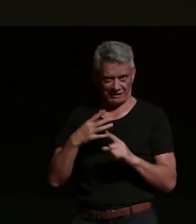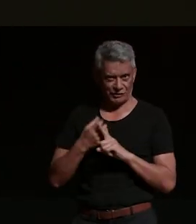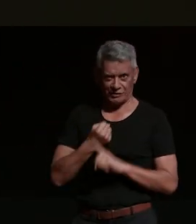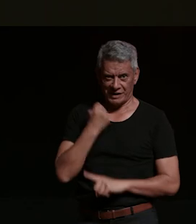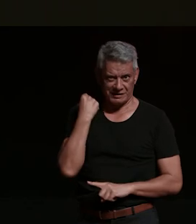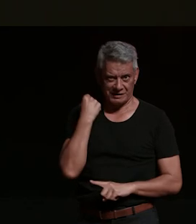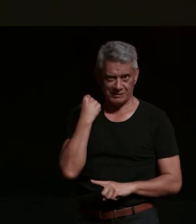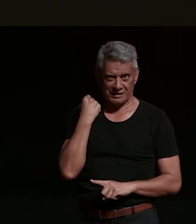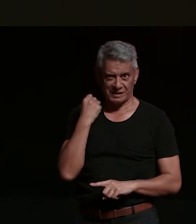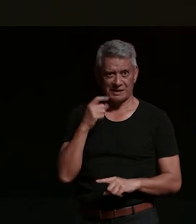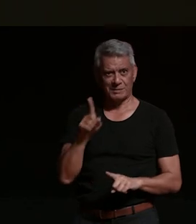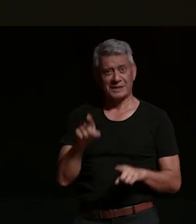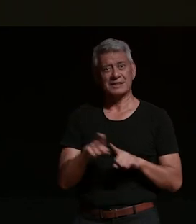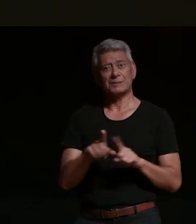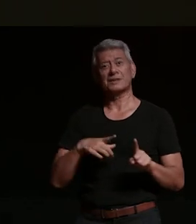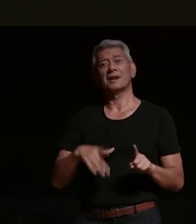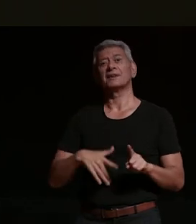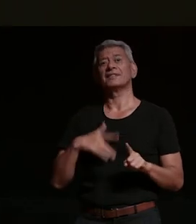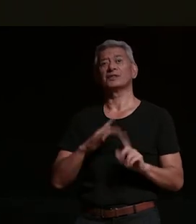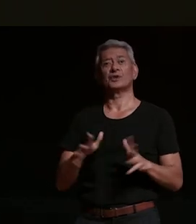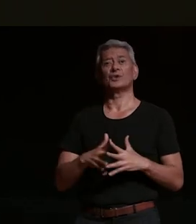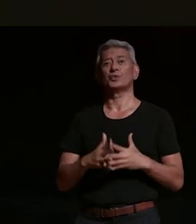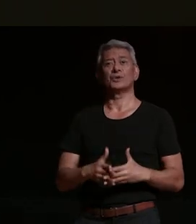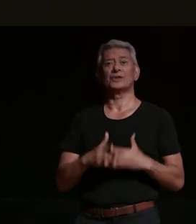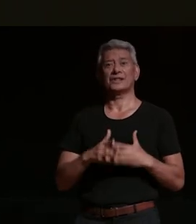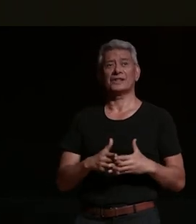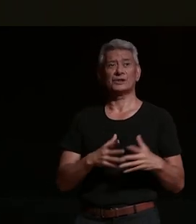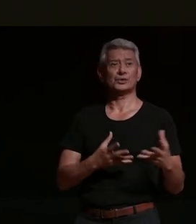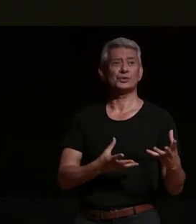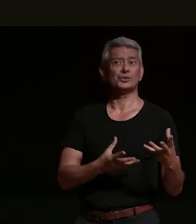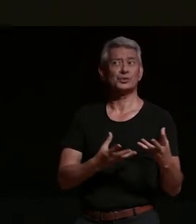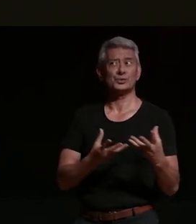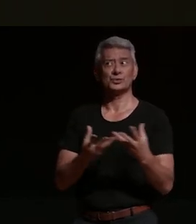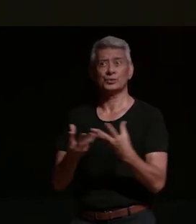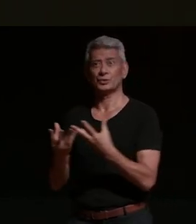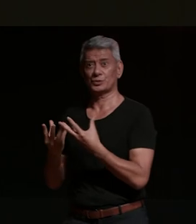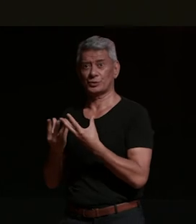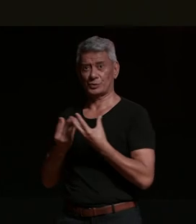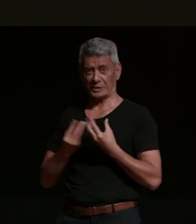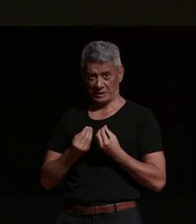worthy of and so for you i will be an entire map so that if you are ever lost i want to